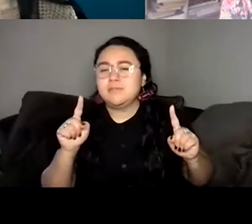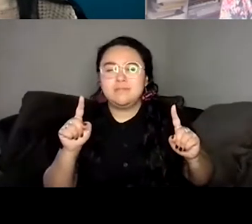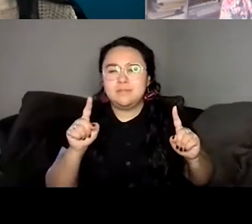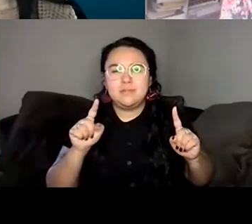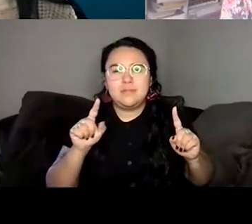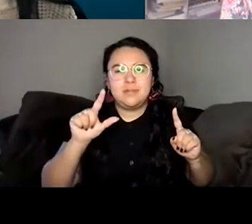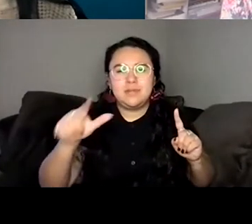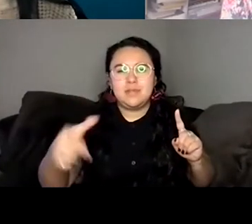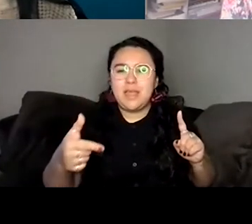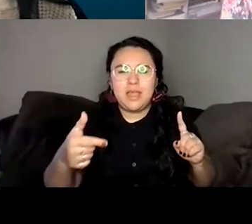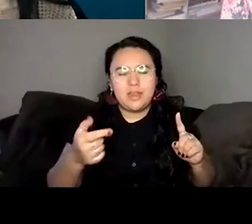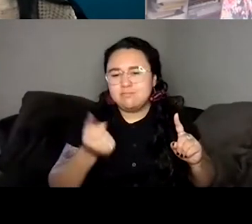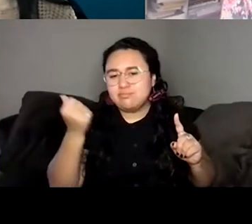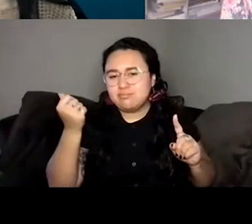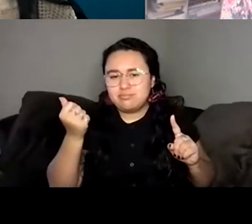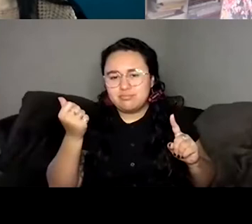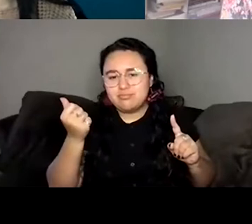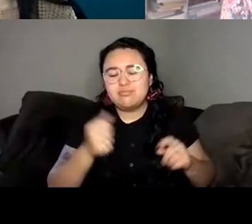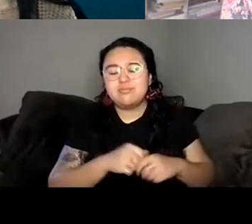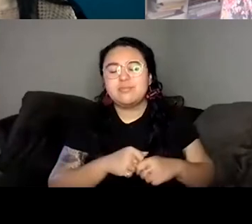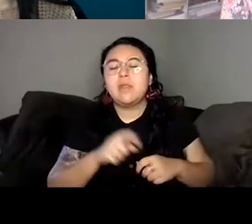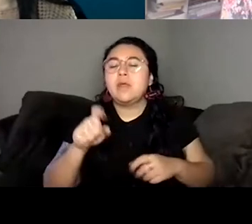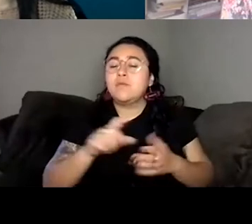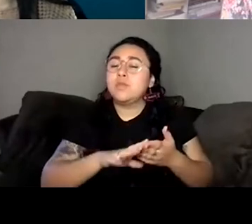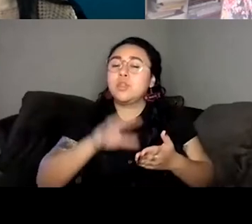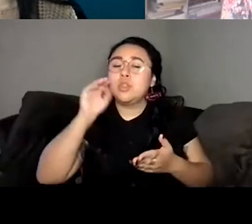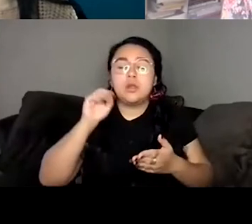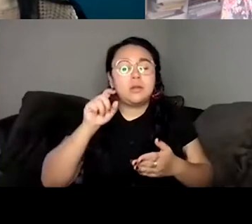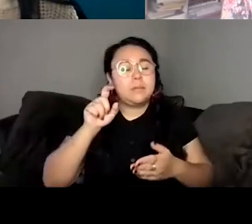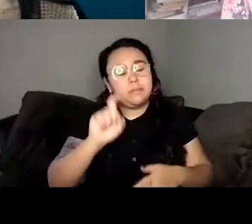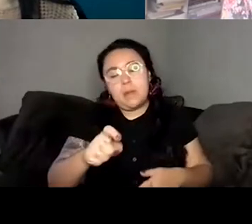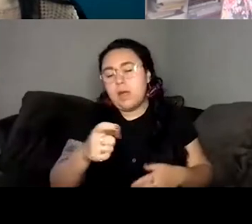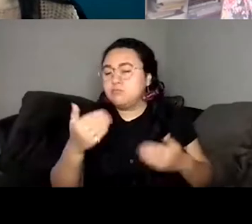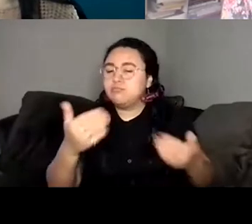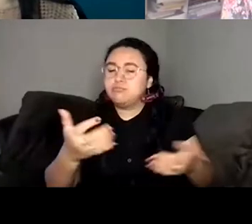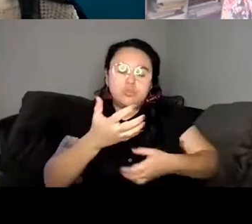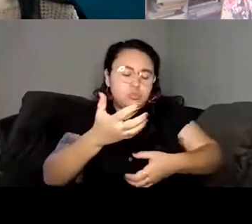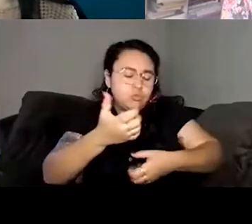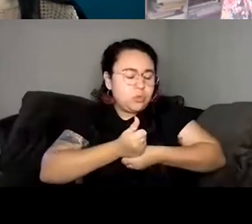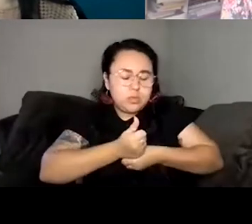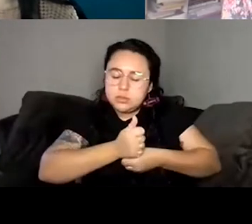it was just me kind of learning that I had to, you know, learn to trust my own instincts